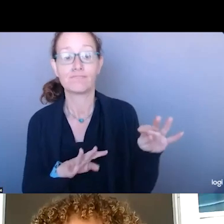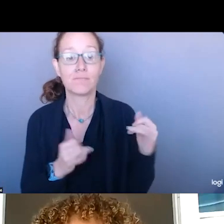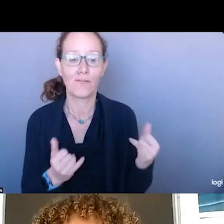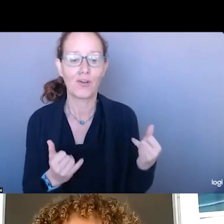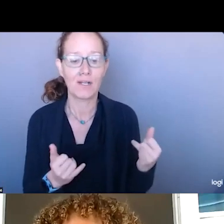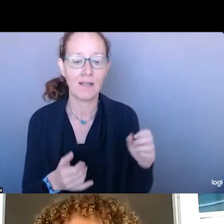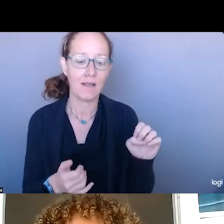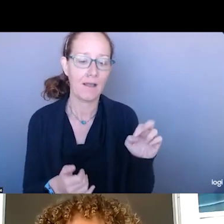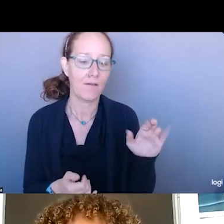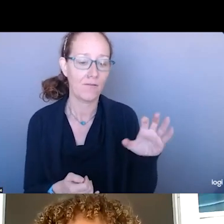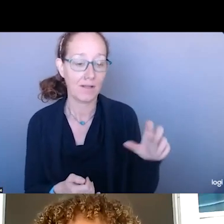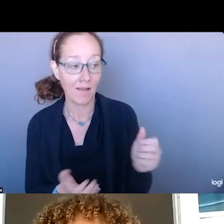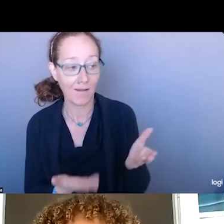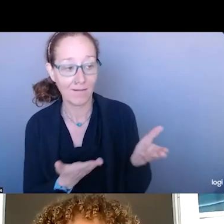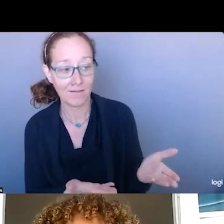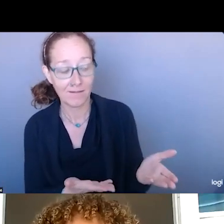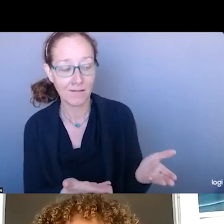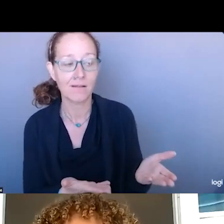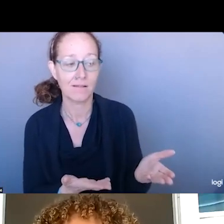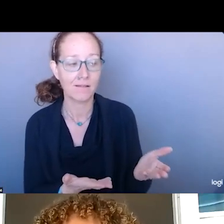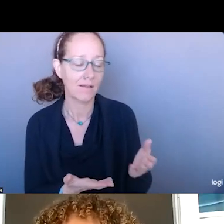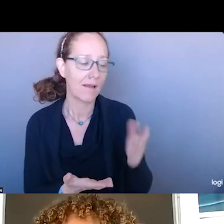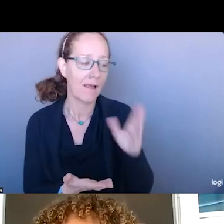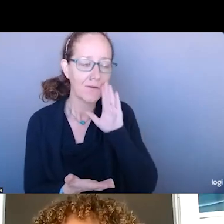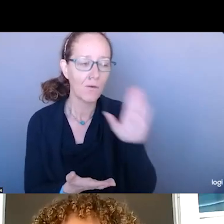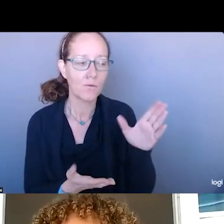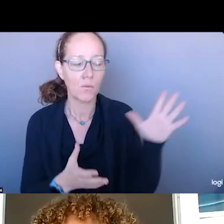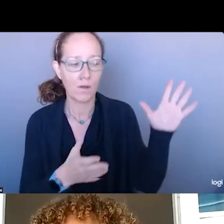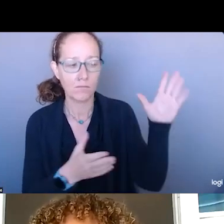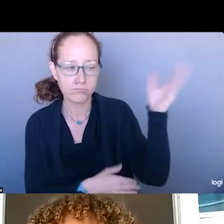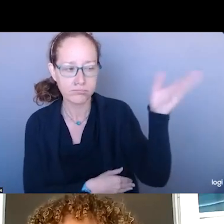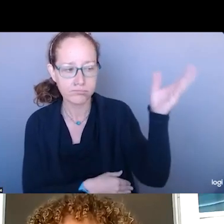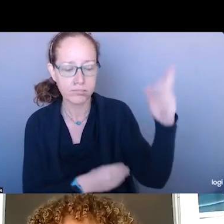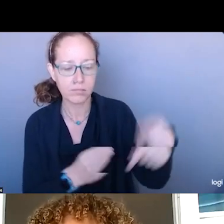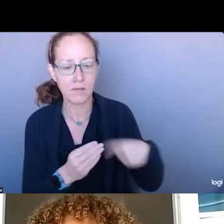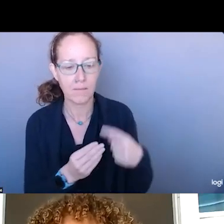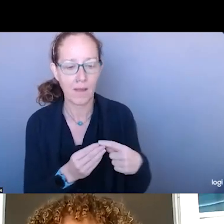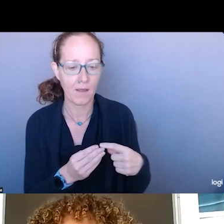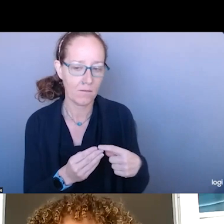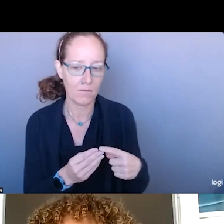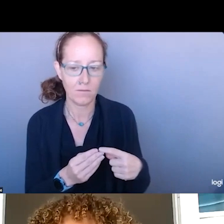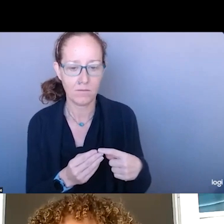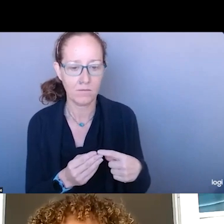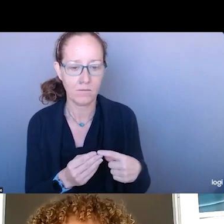TO US ABOUT THE WAYS THAT WE CAN LEARN FROM THE EXPANSION AND THE